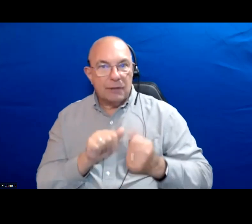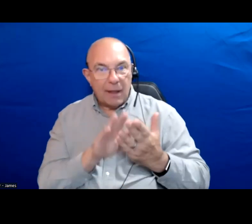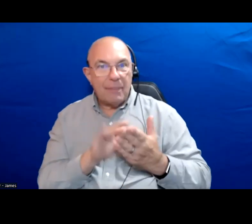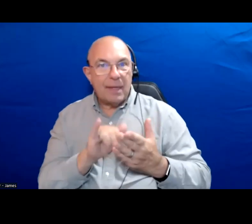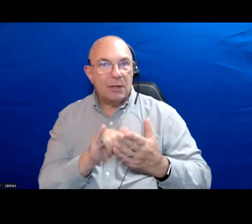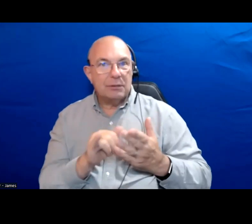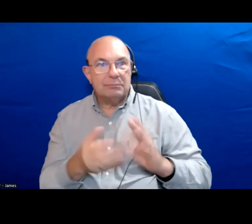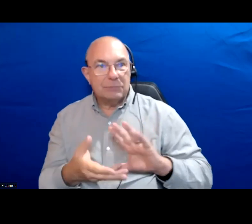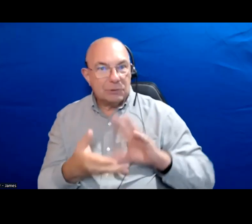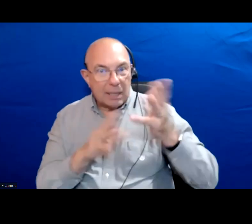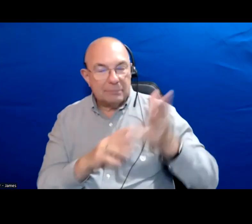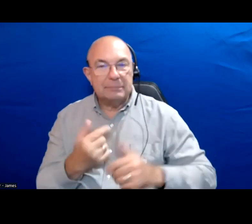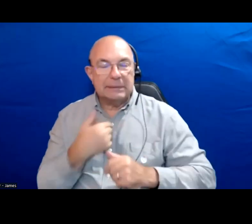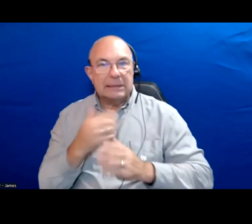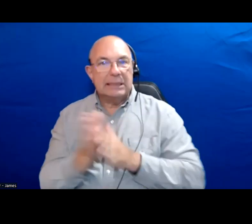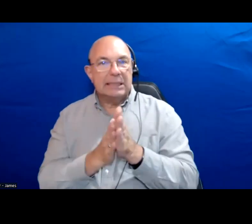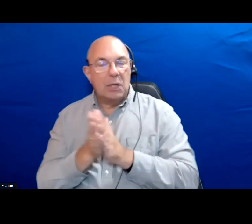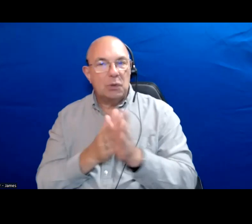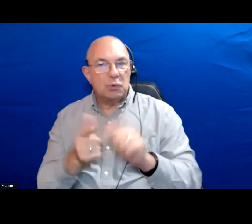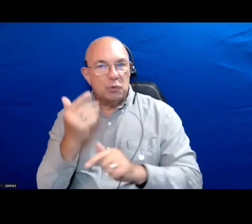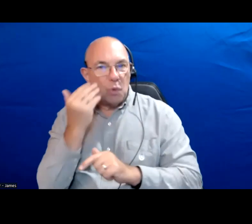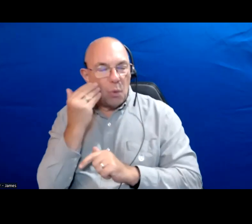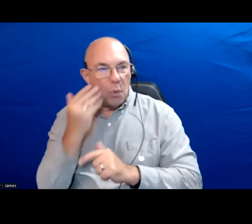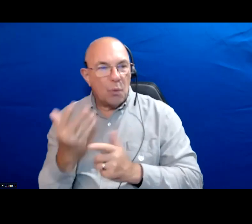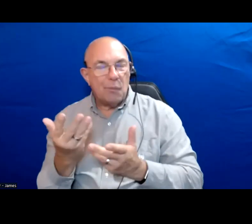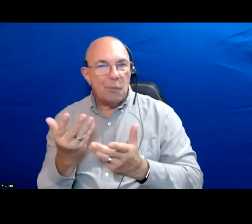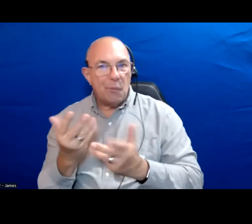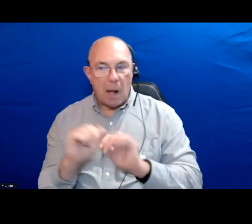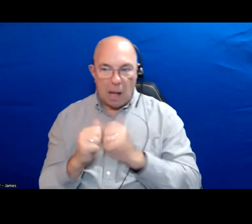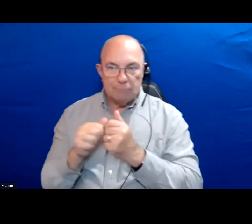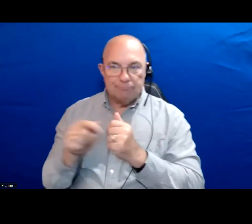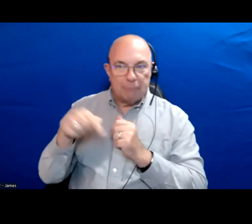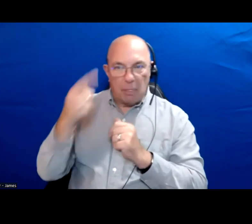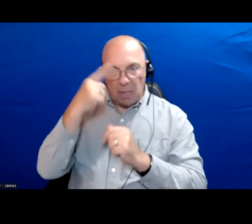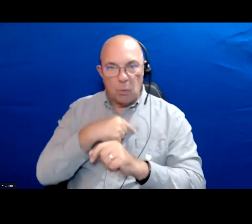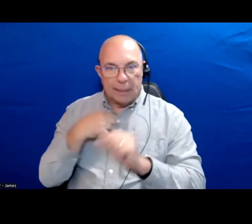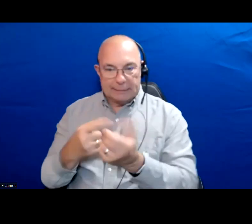So, I am interested in hearing about how candidates think we can address these challenges.